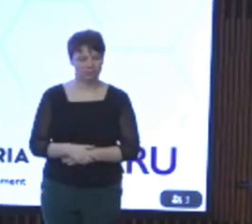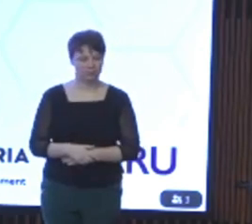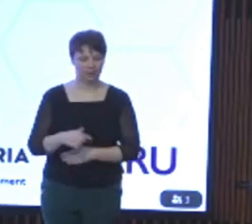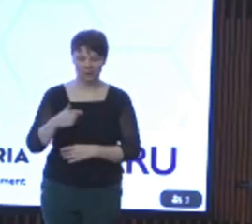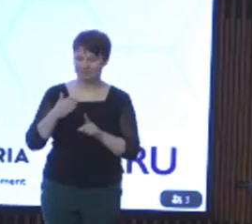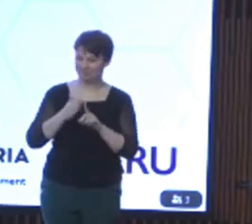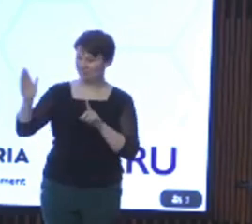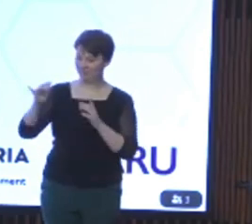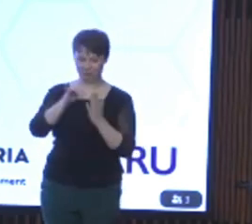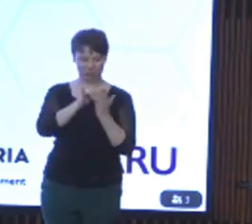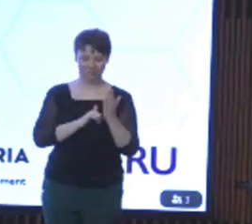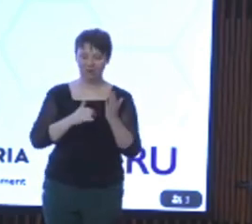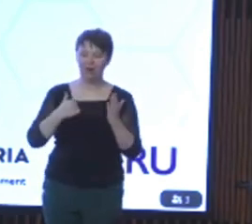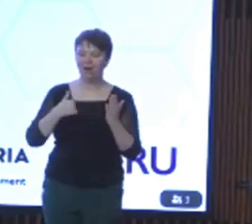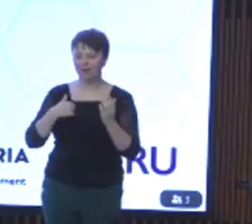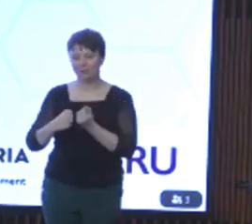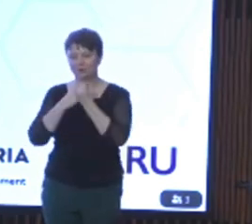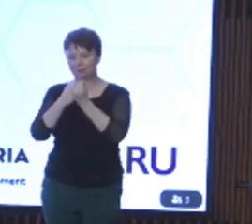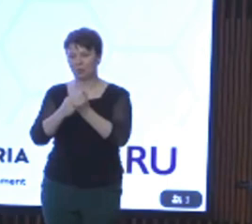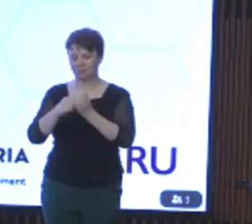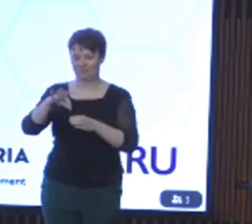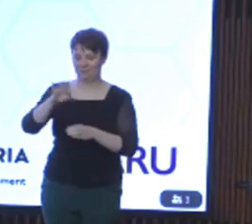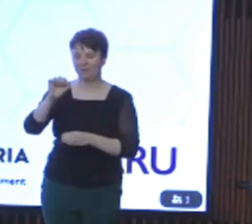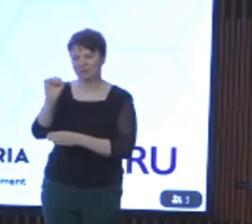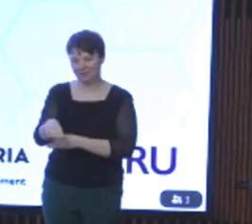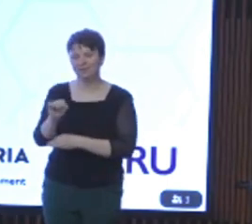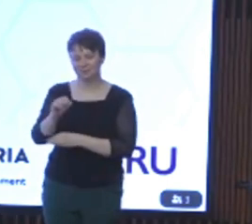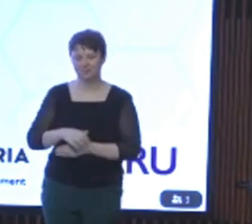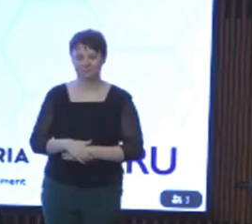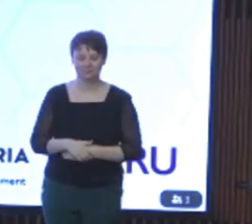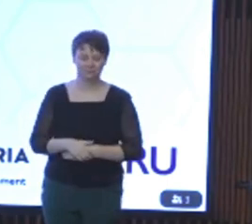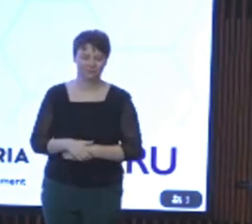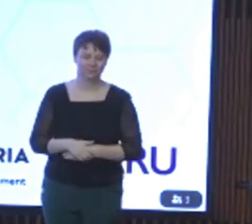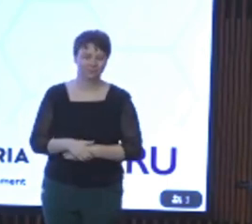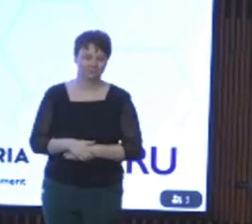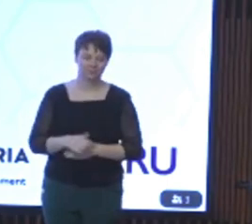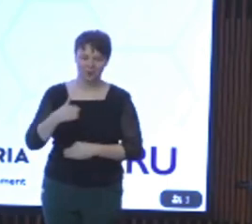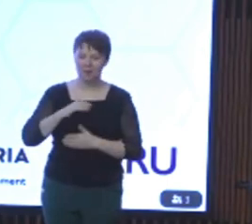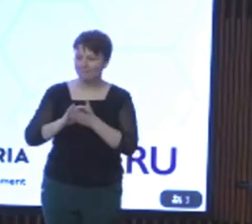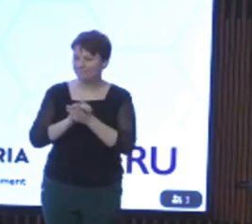add my support to the voice campaign and say that I will be voting yes and very pleased that VCOSS